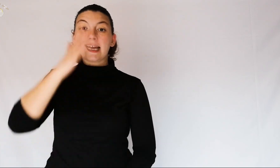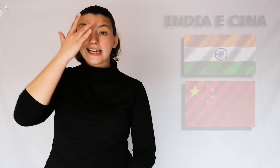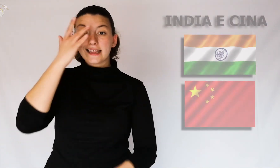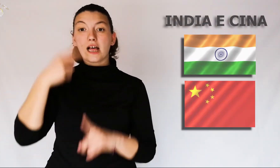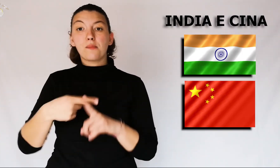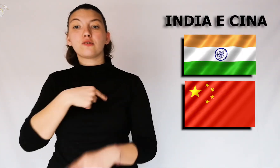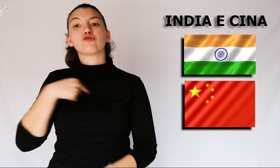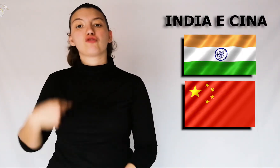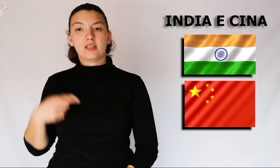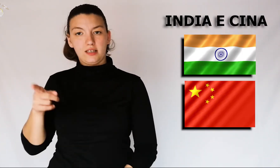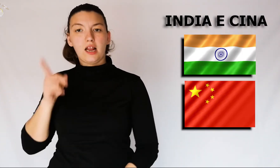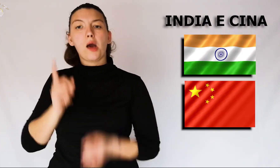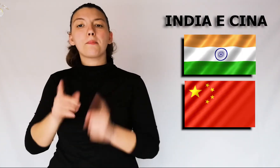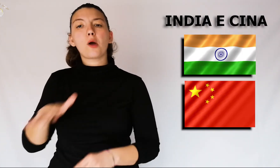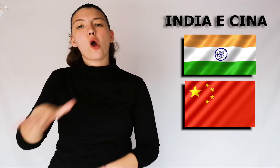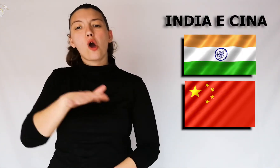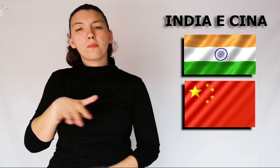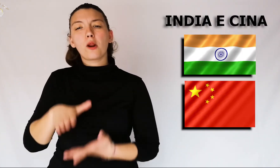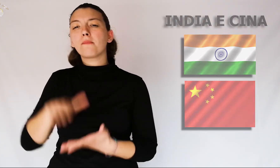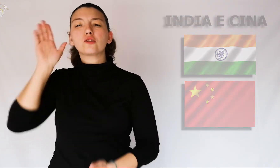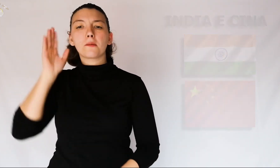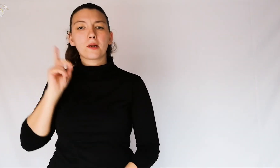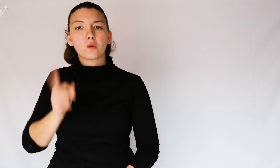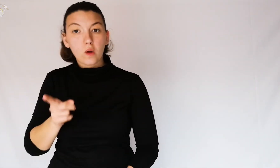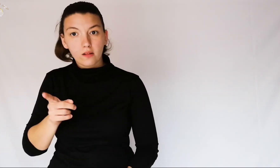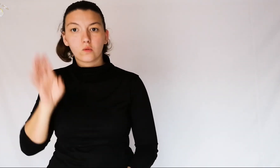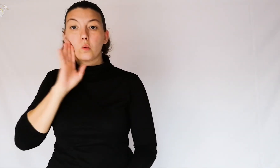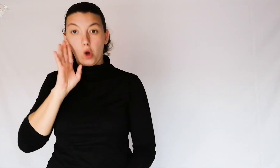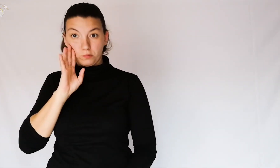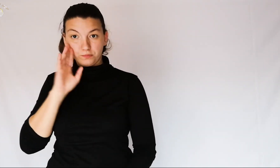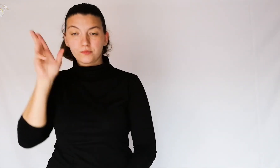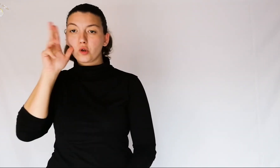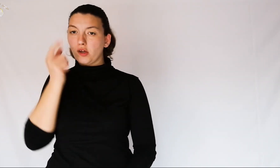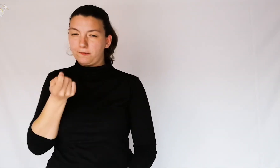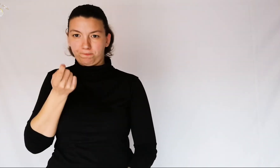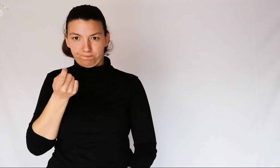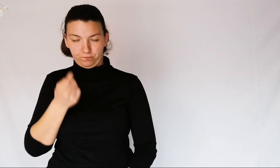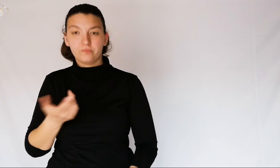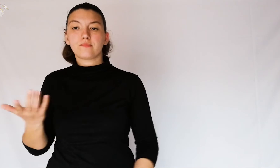Most of the Indian and Chinese population is male. There are few women.